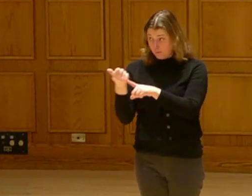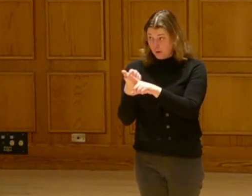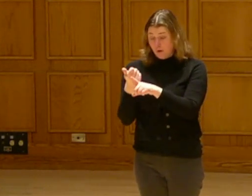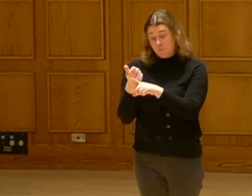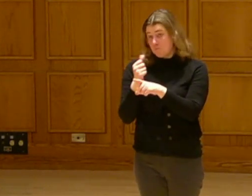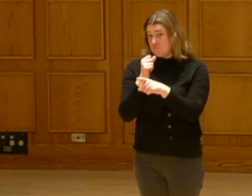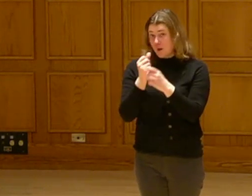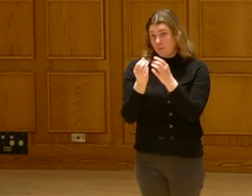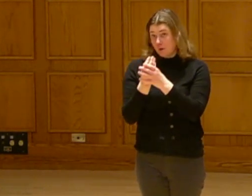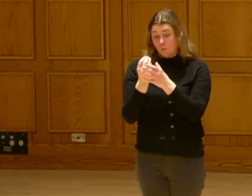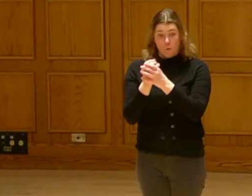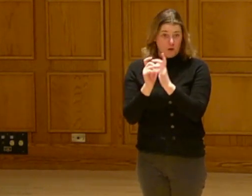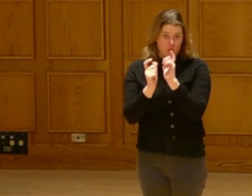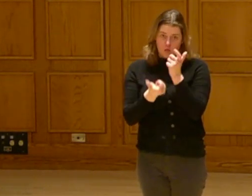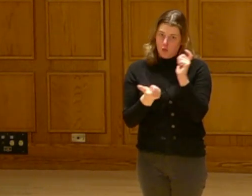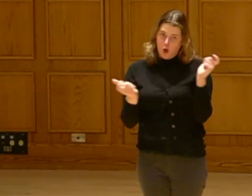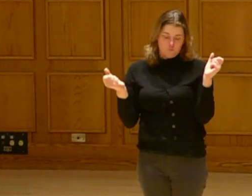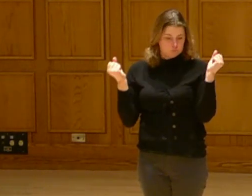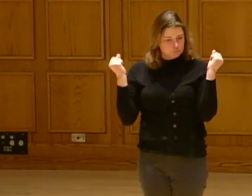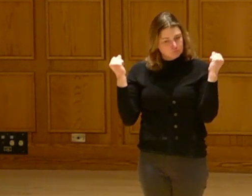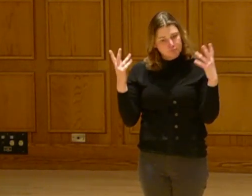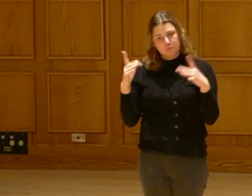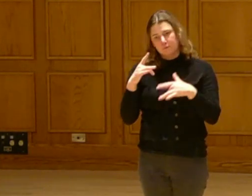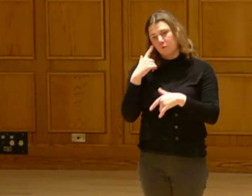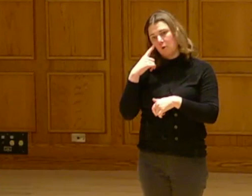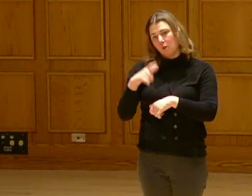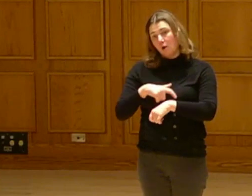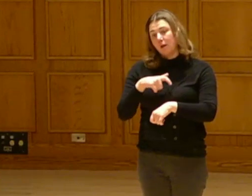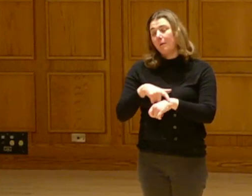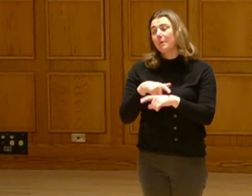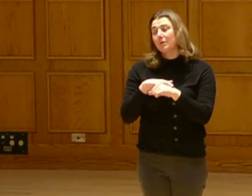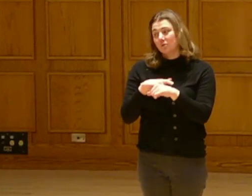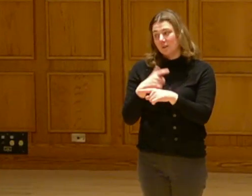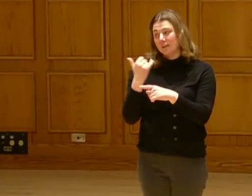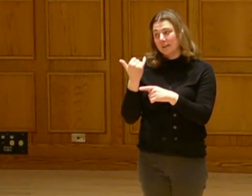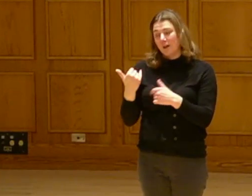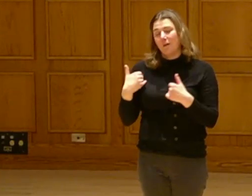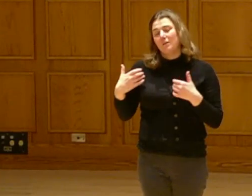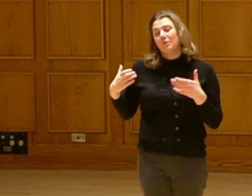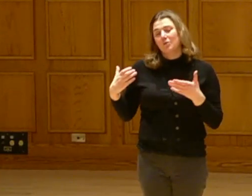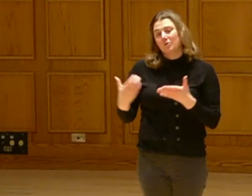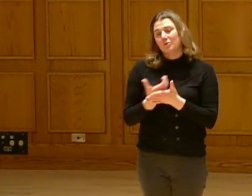So although she hasn't -- she hasn't been growing on a large scale for a very long time, she's now getting her chance to come back.